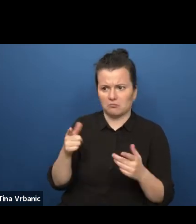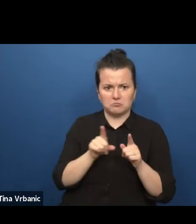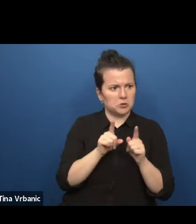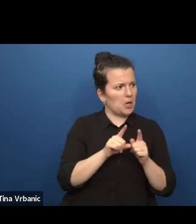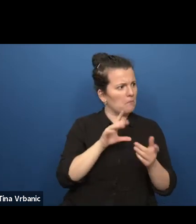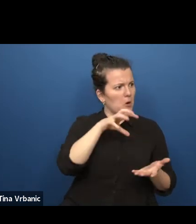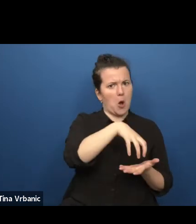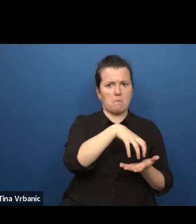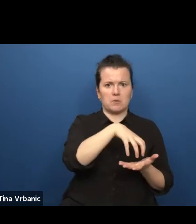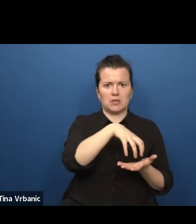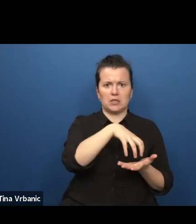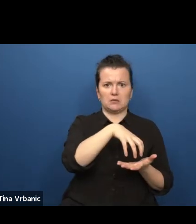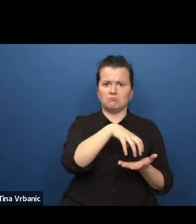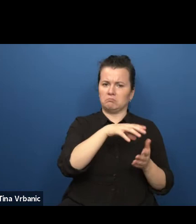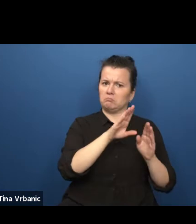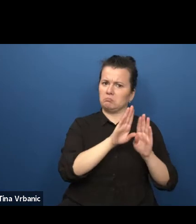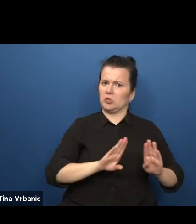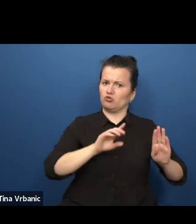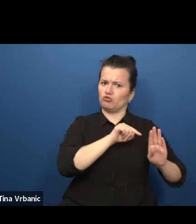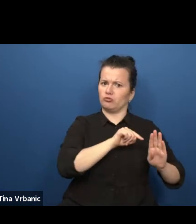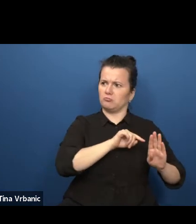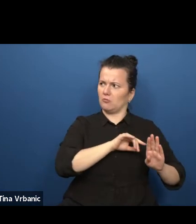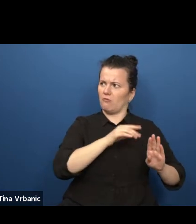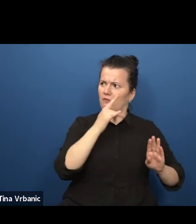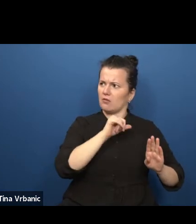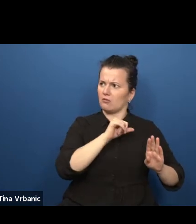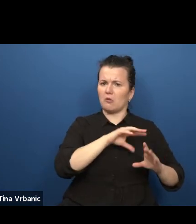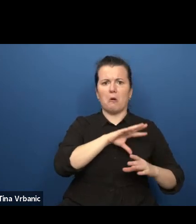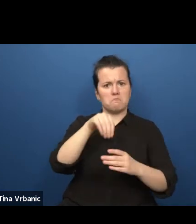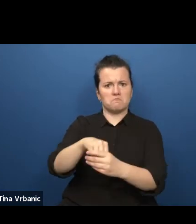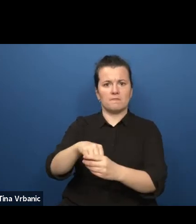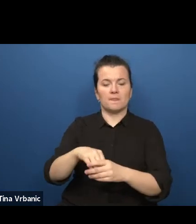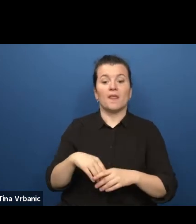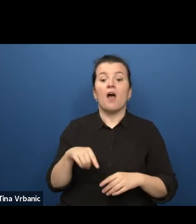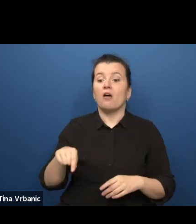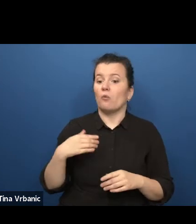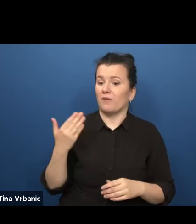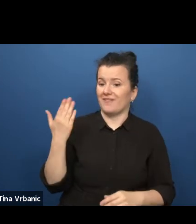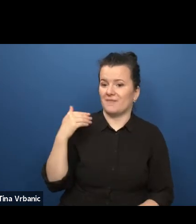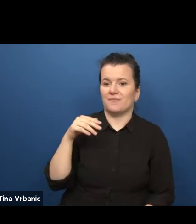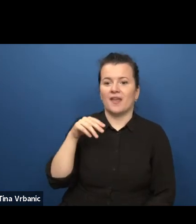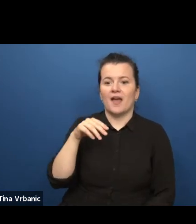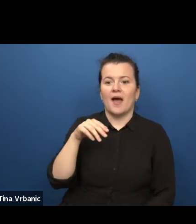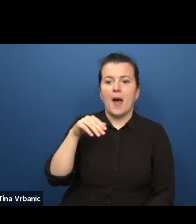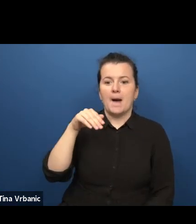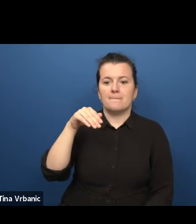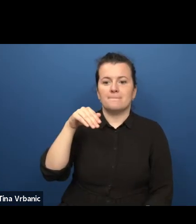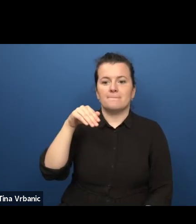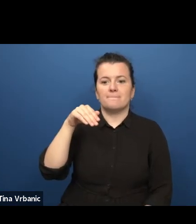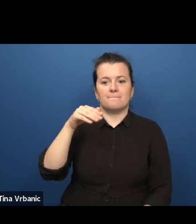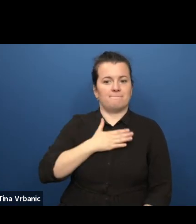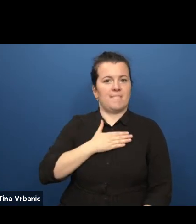One of the four plays presented "My Mother Media" by the Austrian playwright holder, Schober,